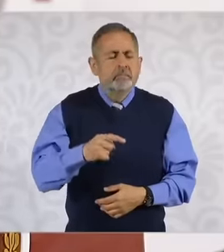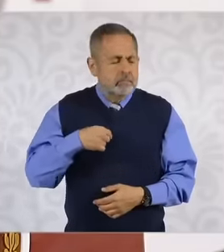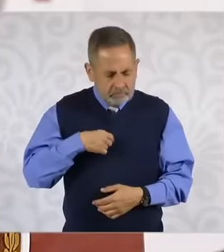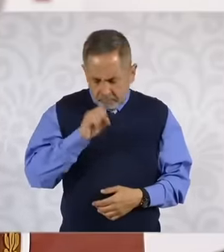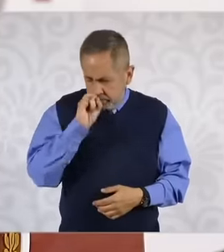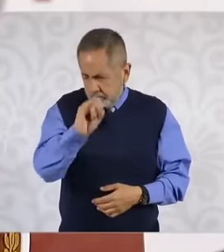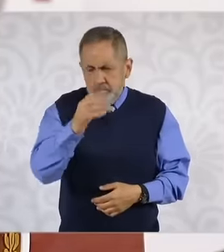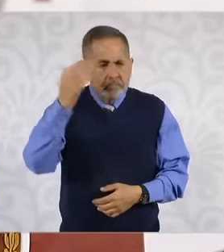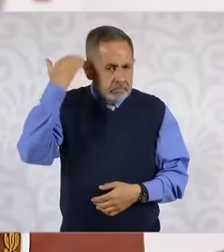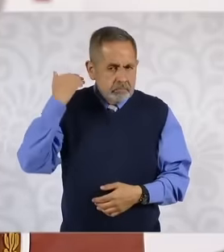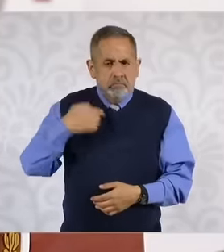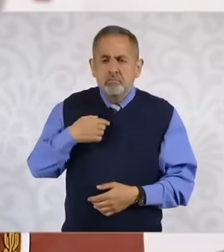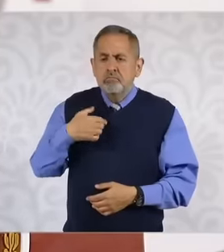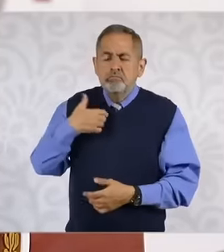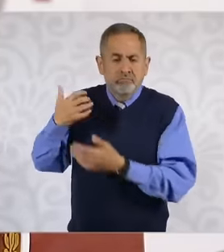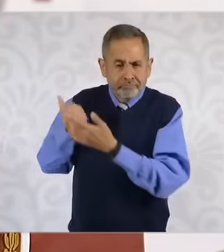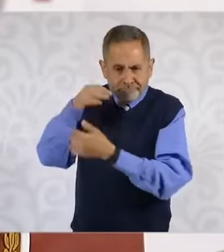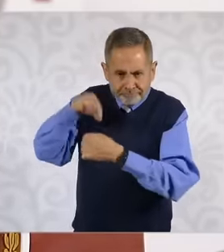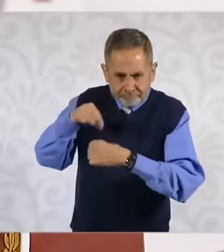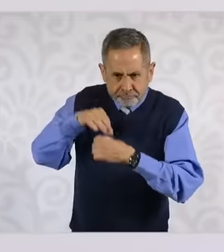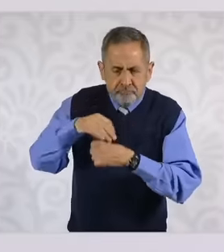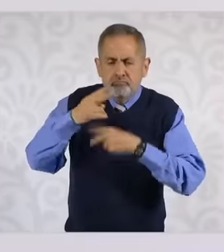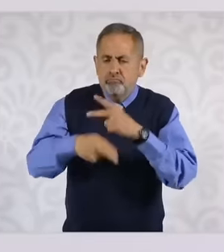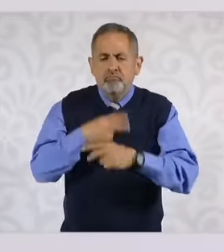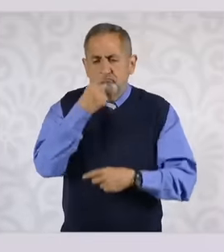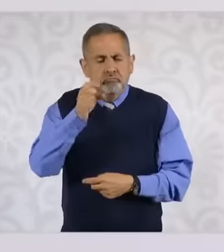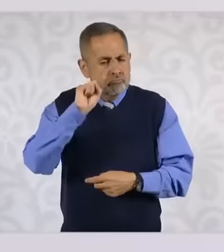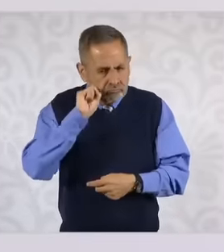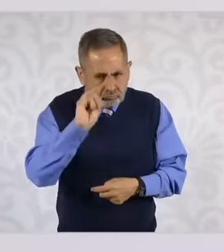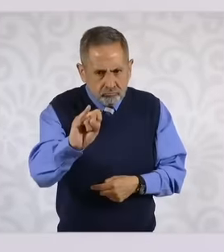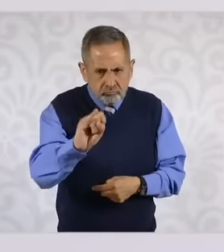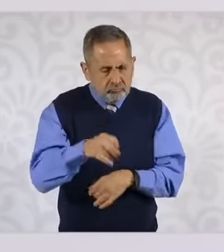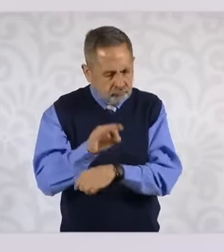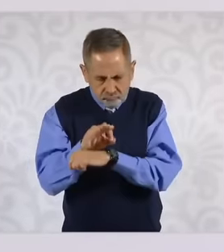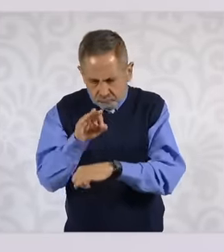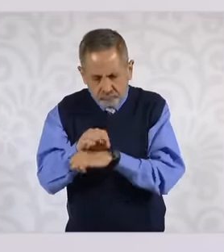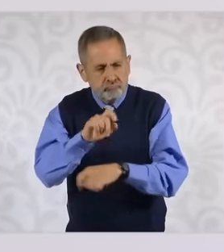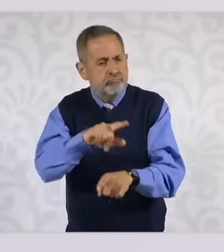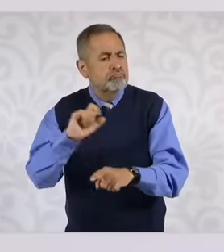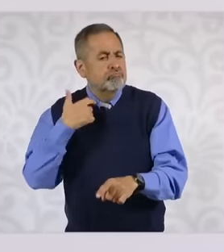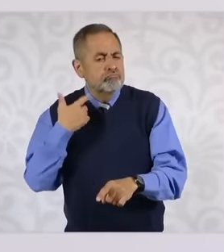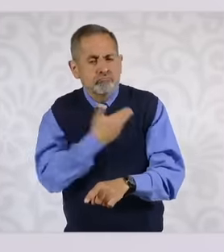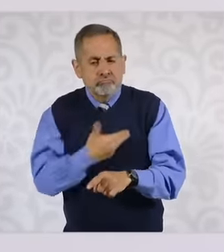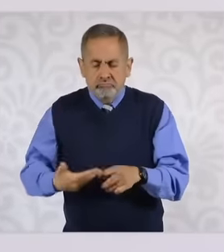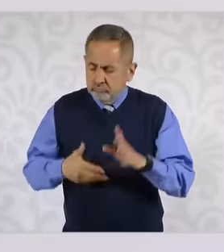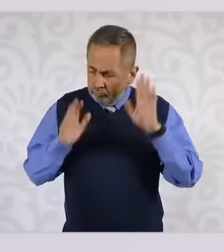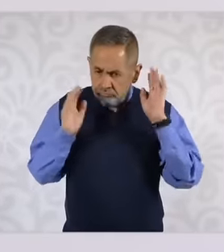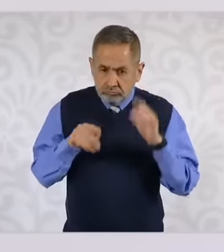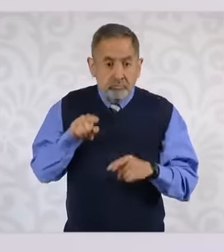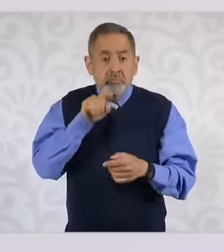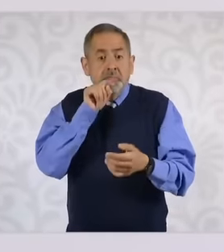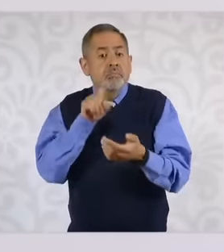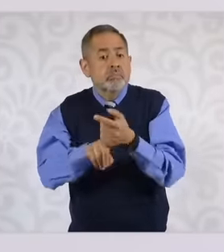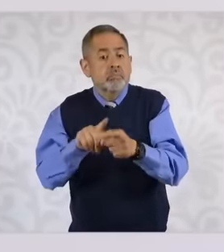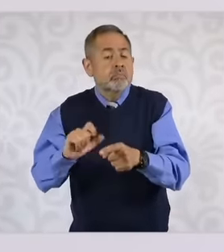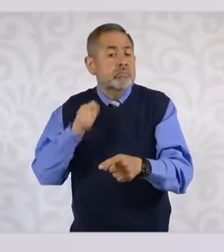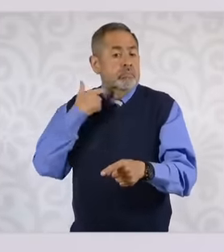and now as president and also everything that the government of President López interposed